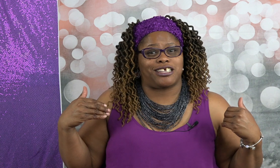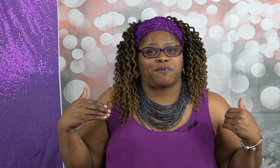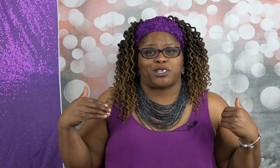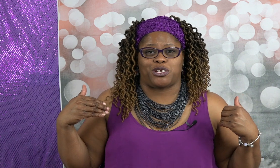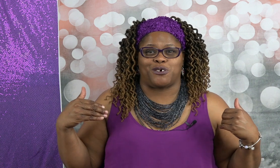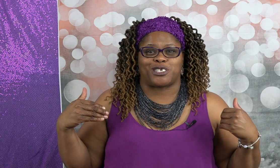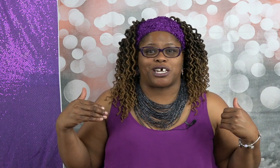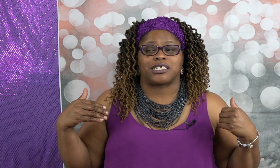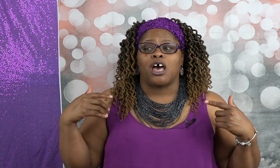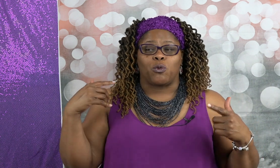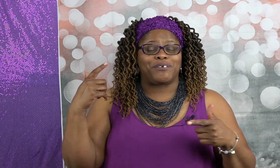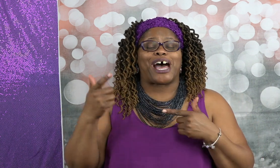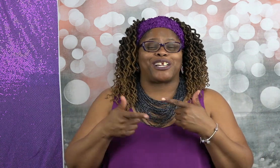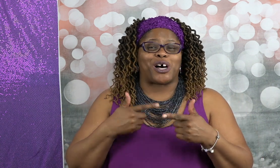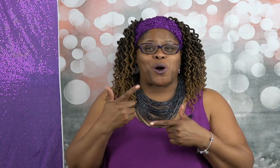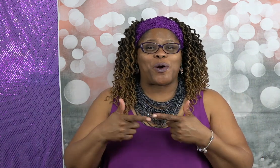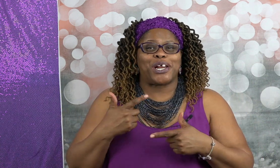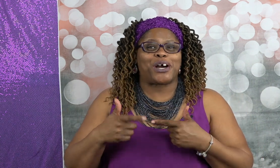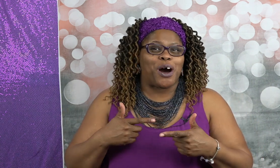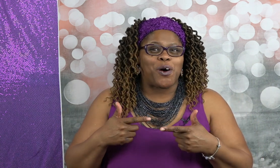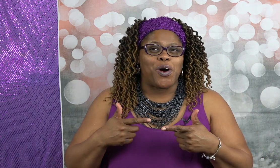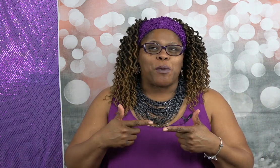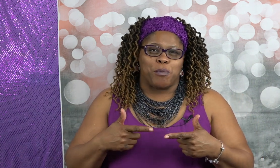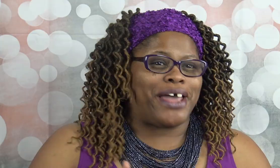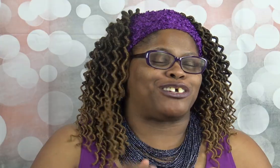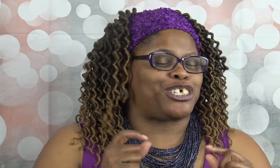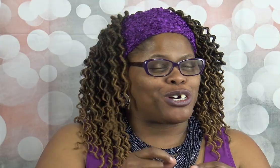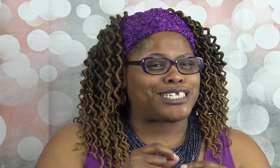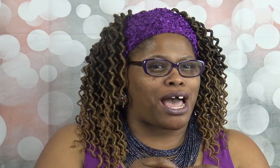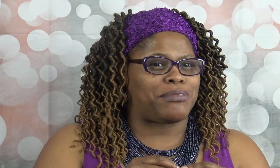different than yours cuz we've got a long way to go but and a short time to